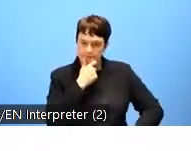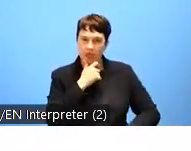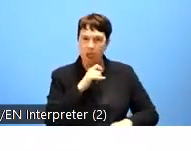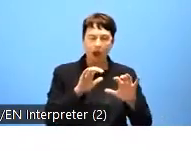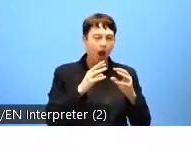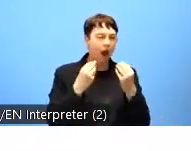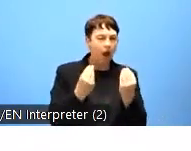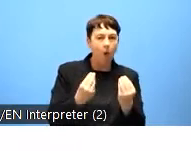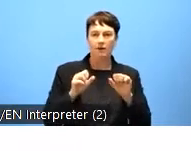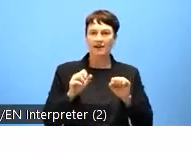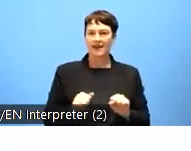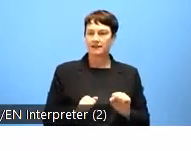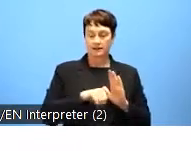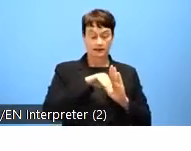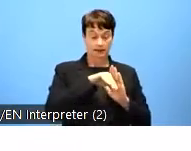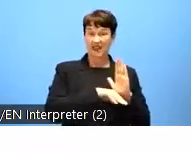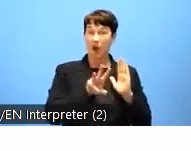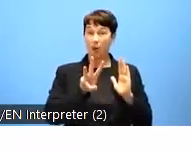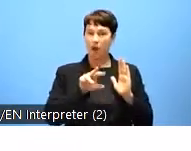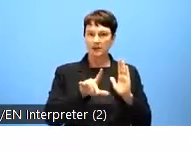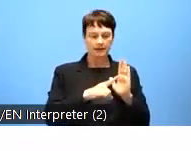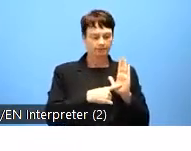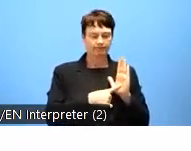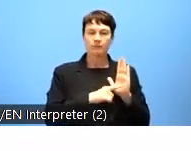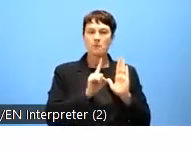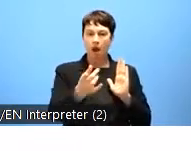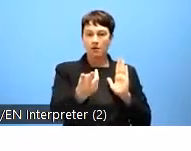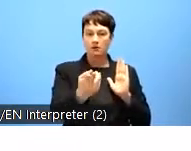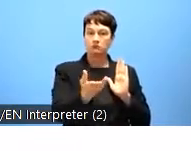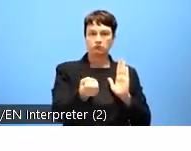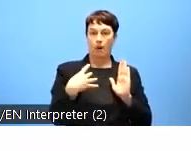The feedback and the enforcement mechanisms in the Member States have not yet reached